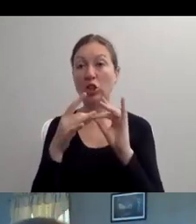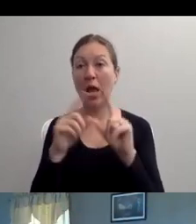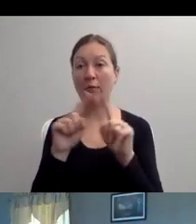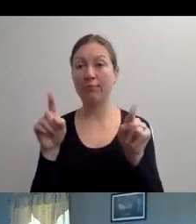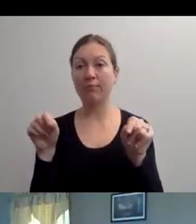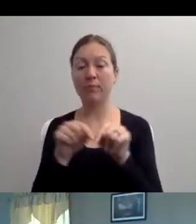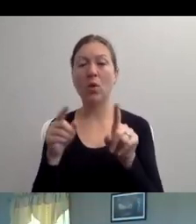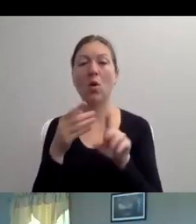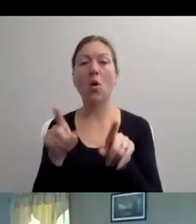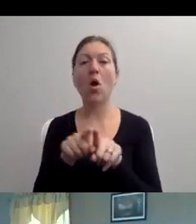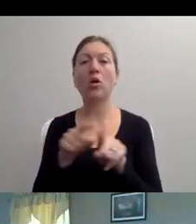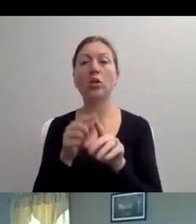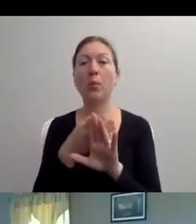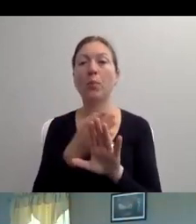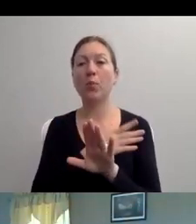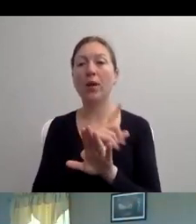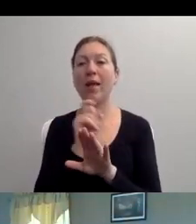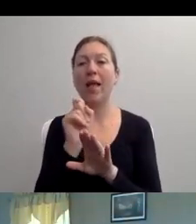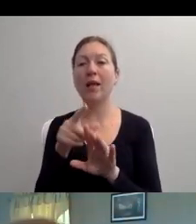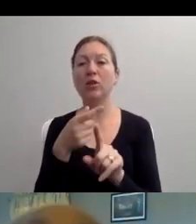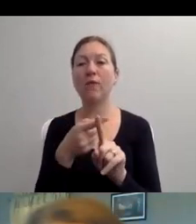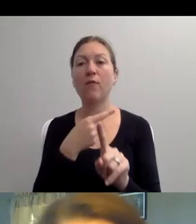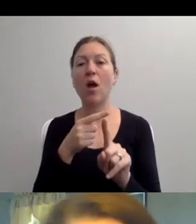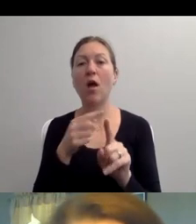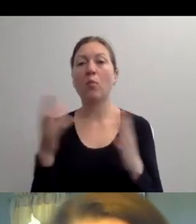THAN IT WAS IN THE 1990s. UH-HUH.